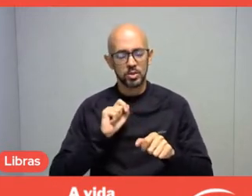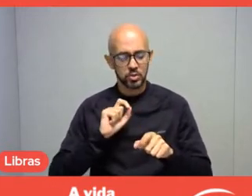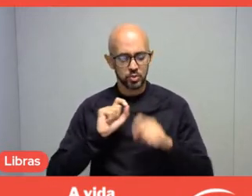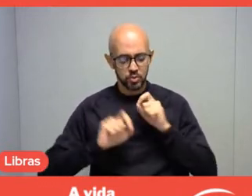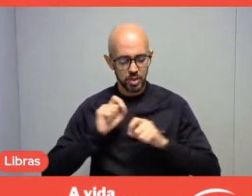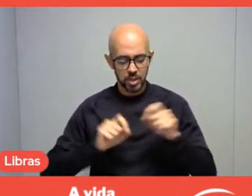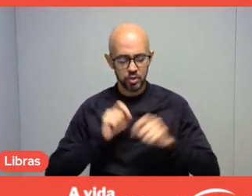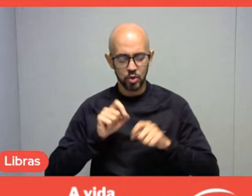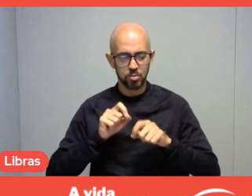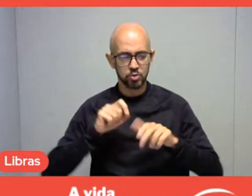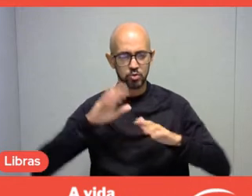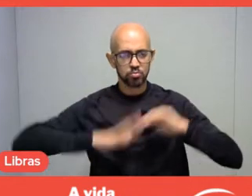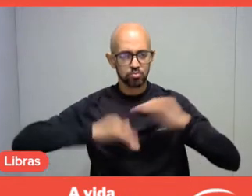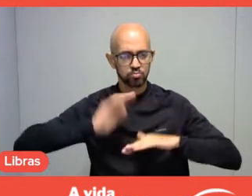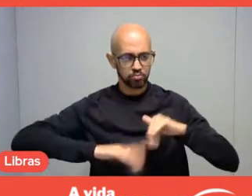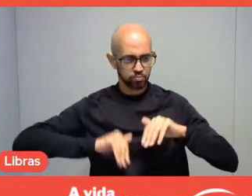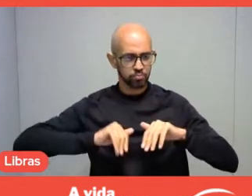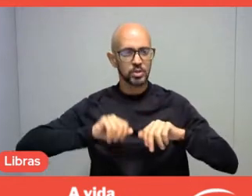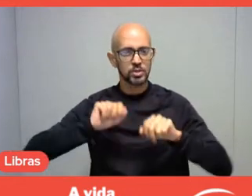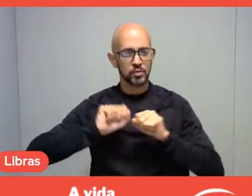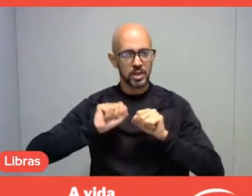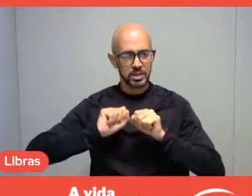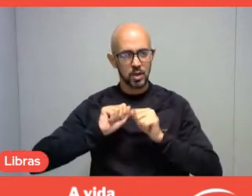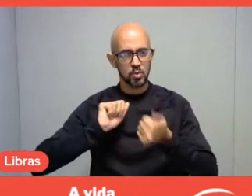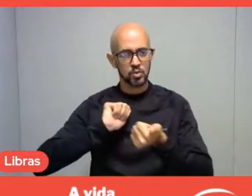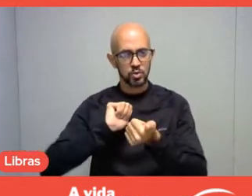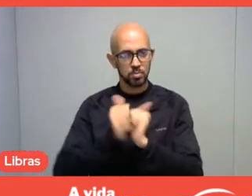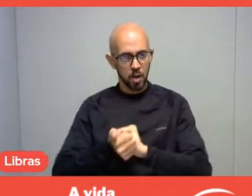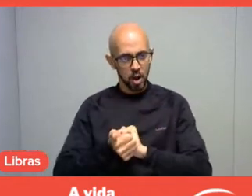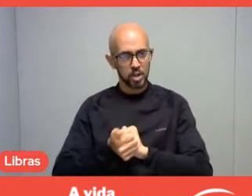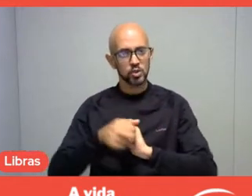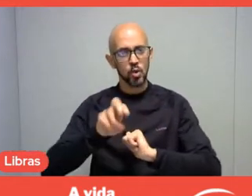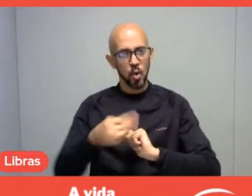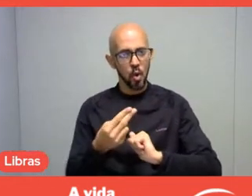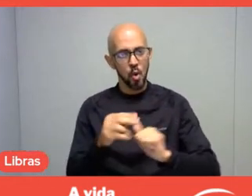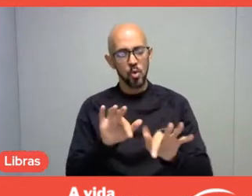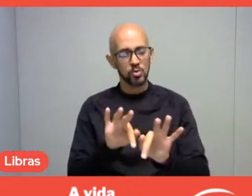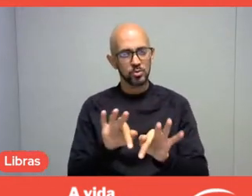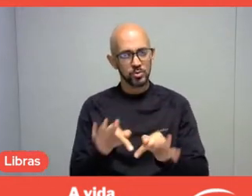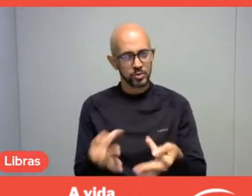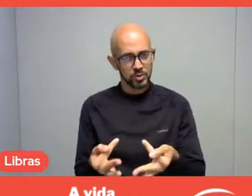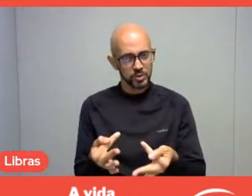being able to do sports and the simplest contemplation,